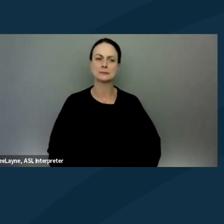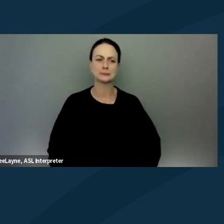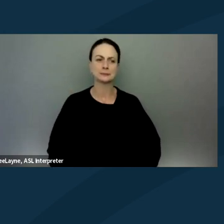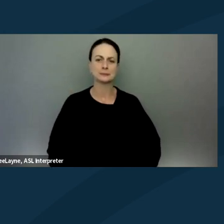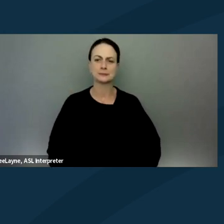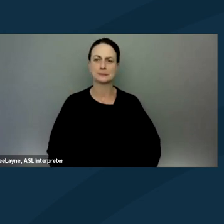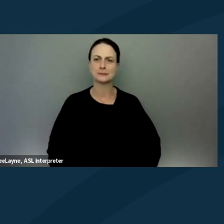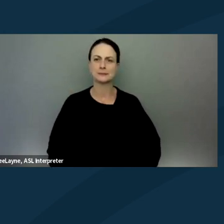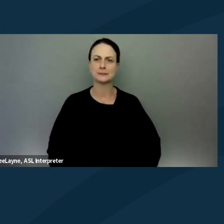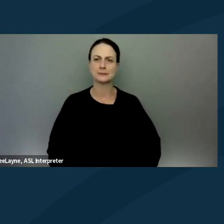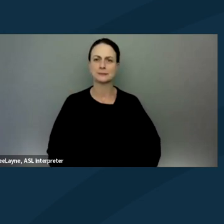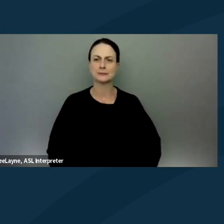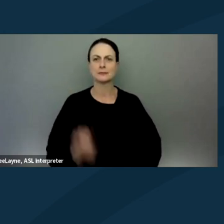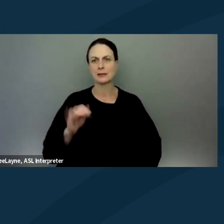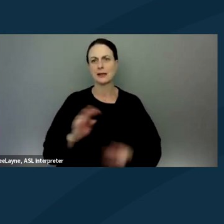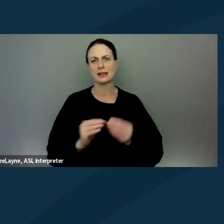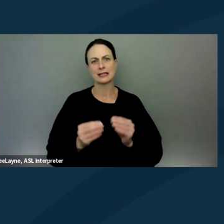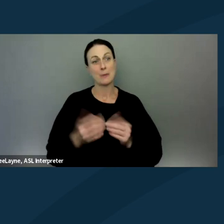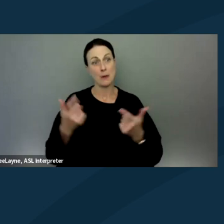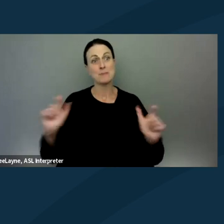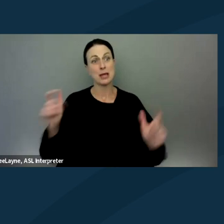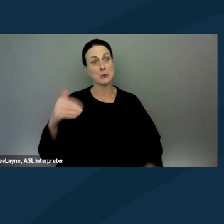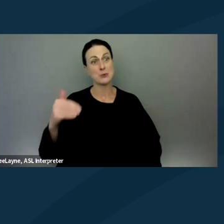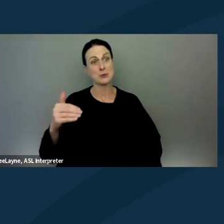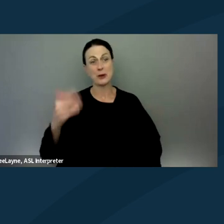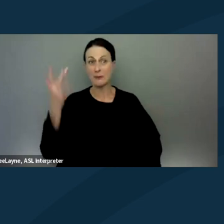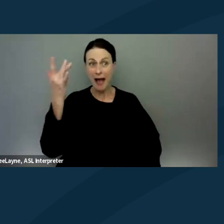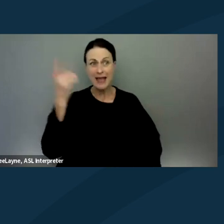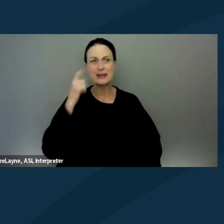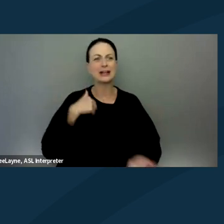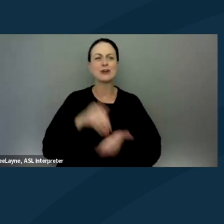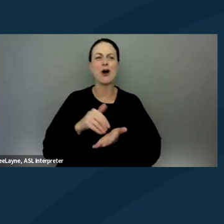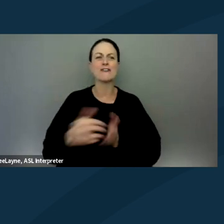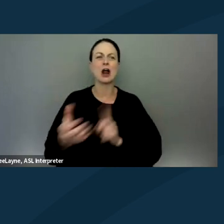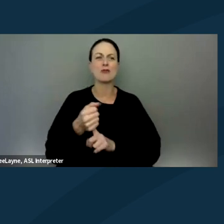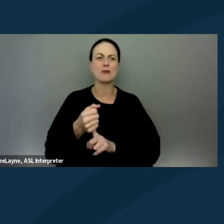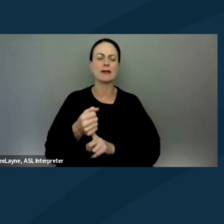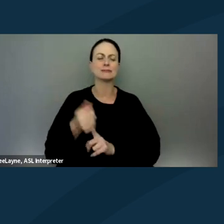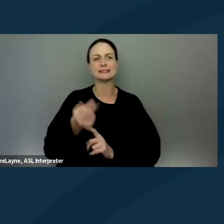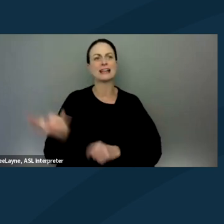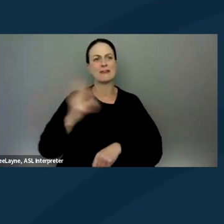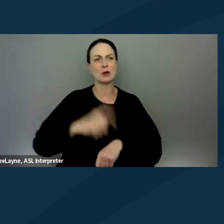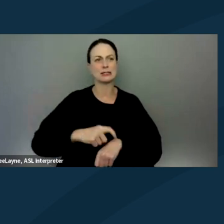And that number is so big because oftentimes I was arrested multiple times during an action.